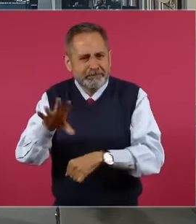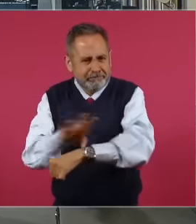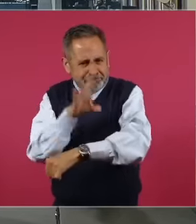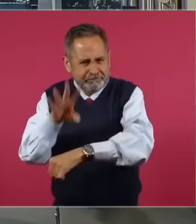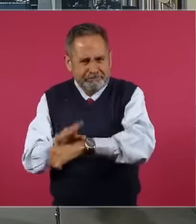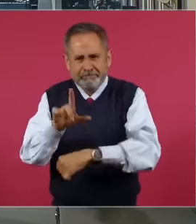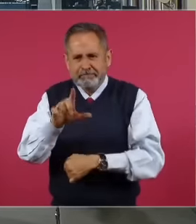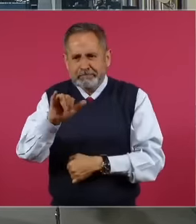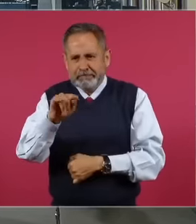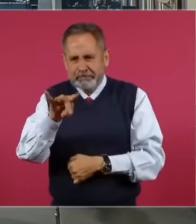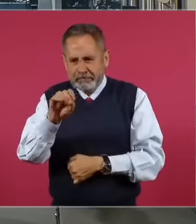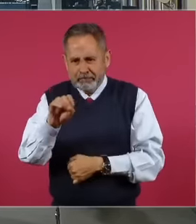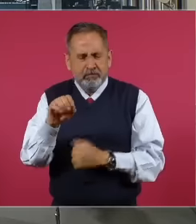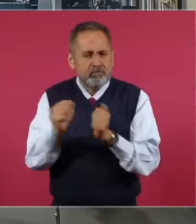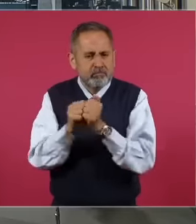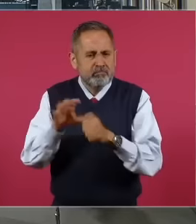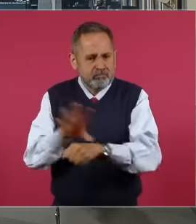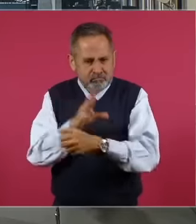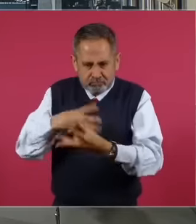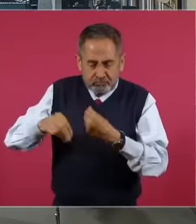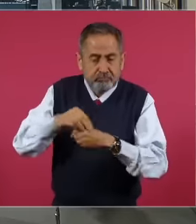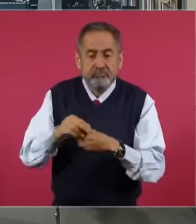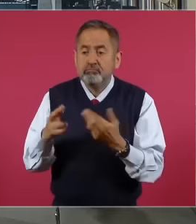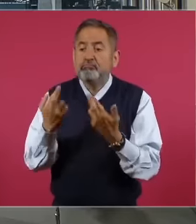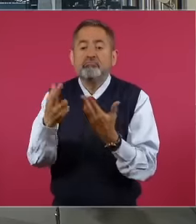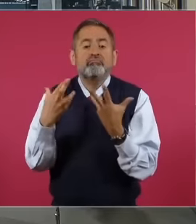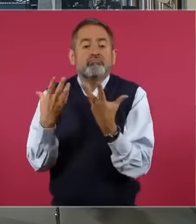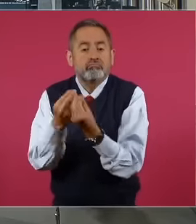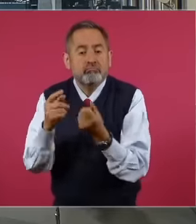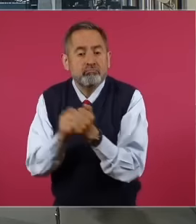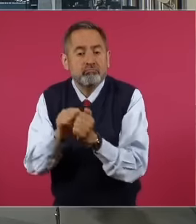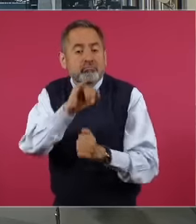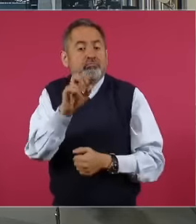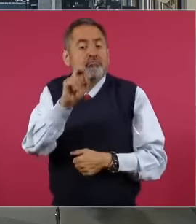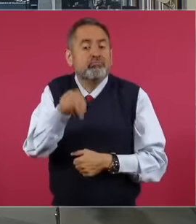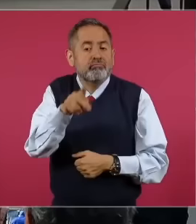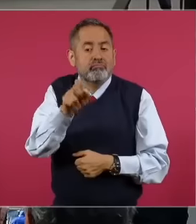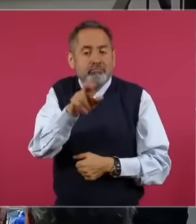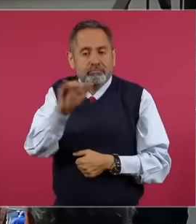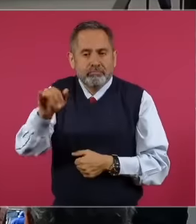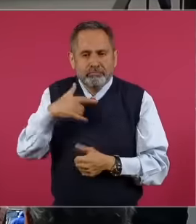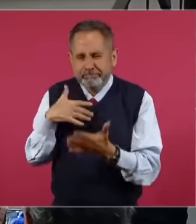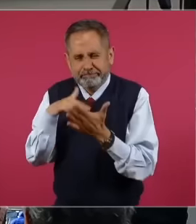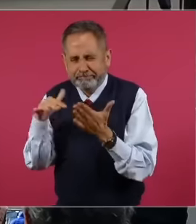and Renewable Energies was meeting with John Kerry. I did not want to read the content of that